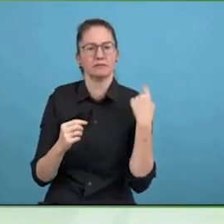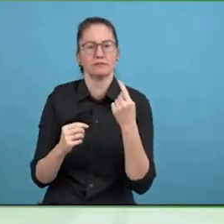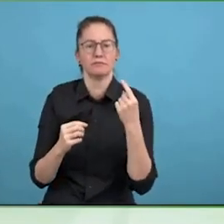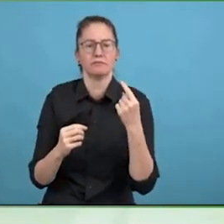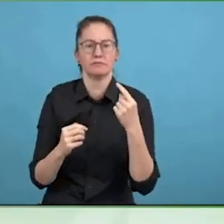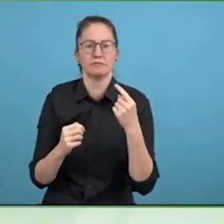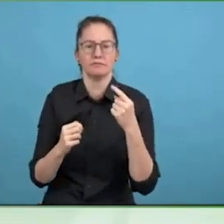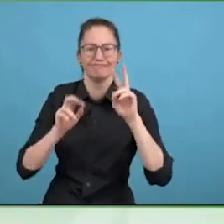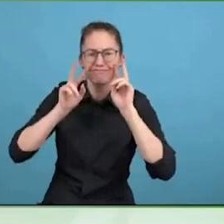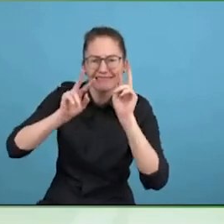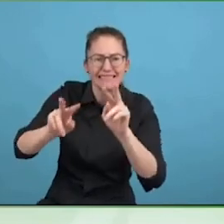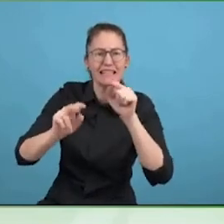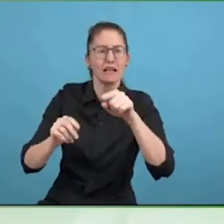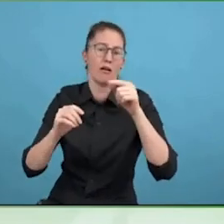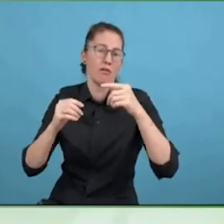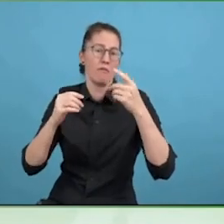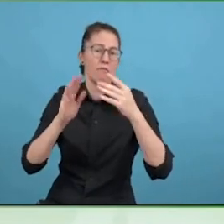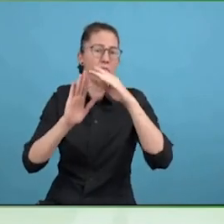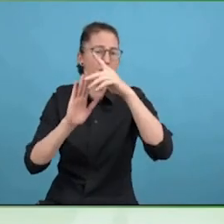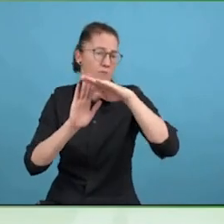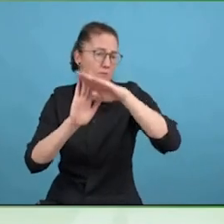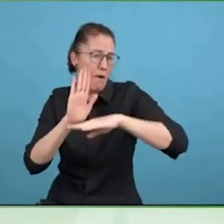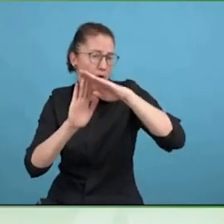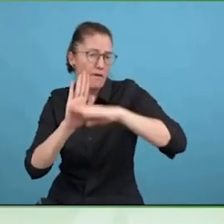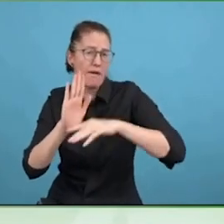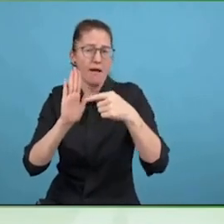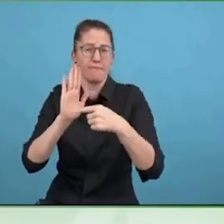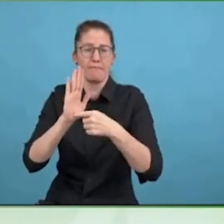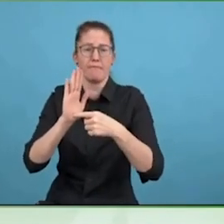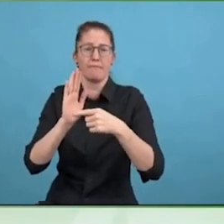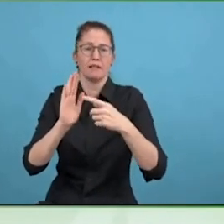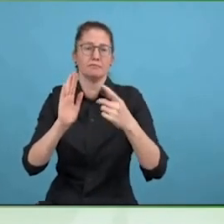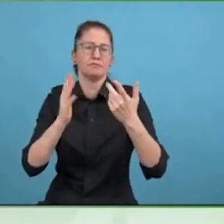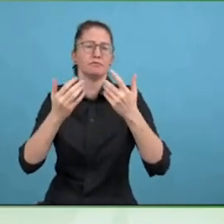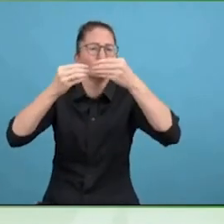We also reduce the negative externalities by taking into